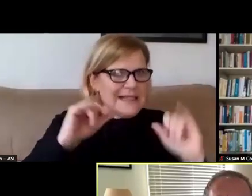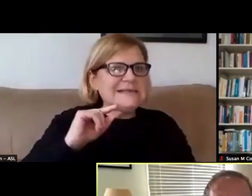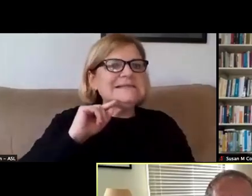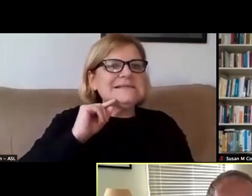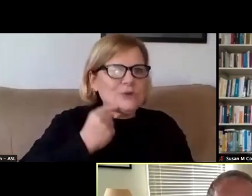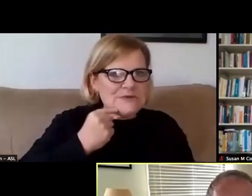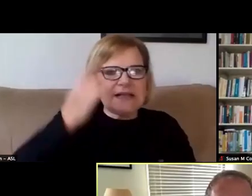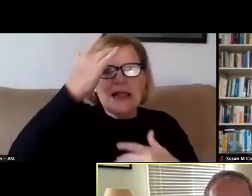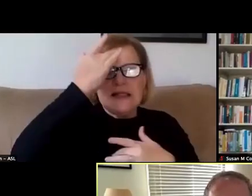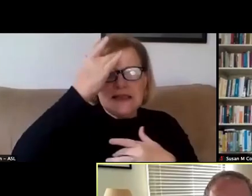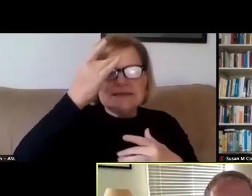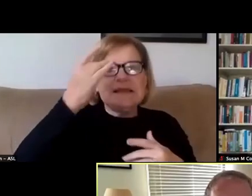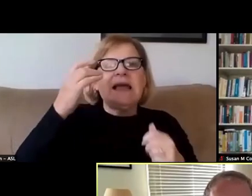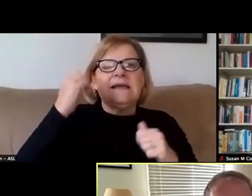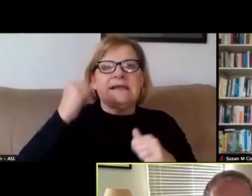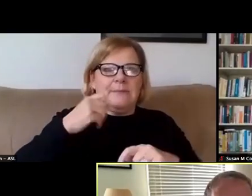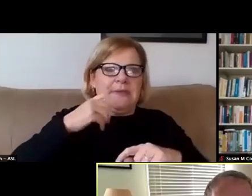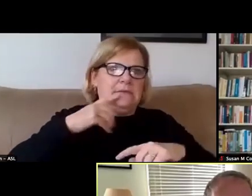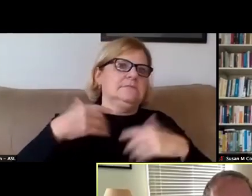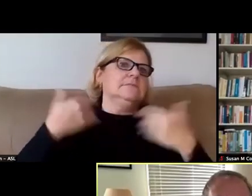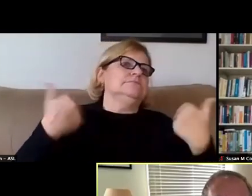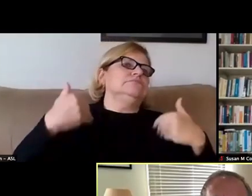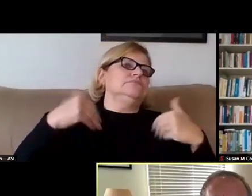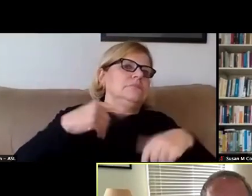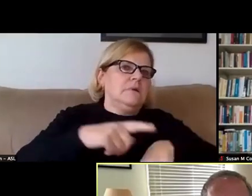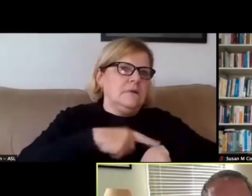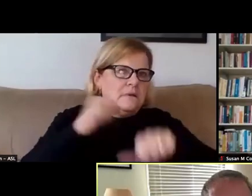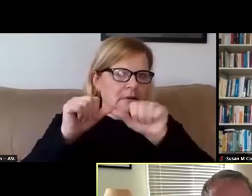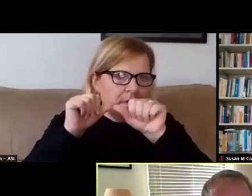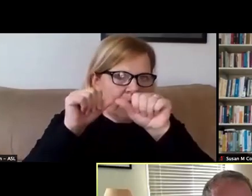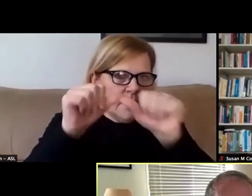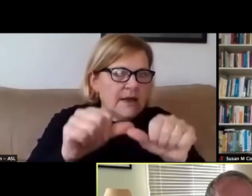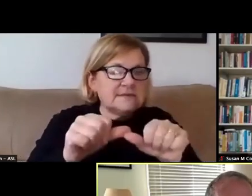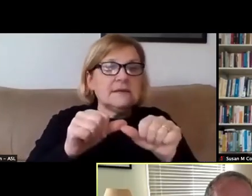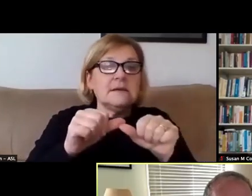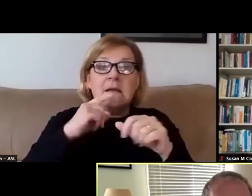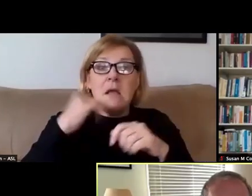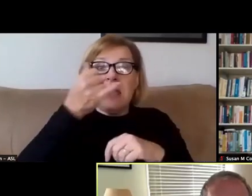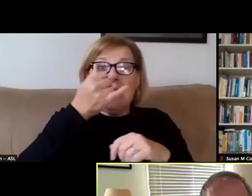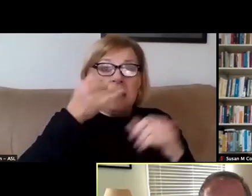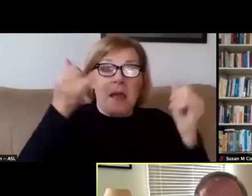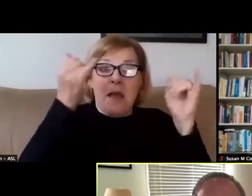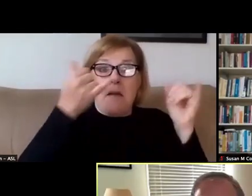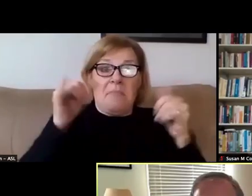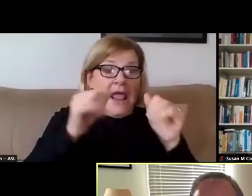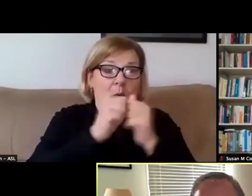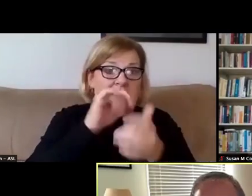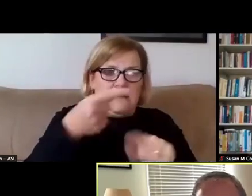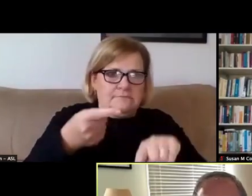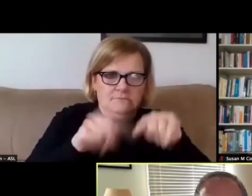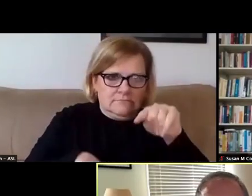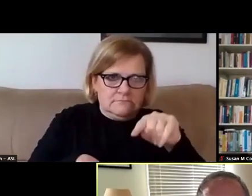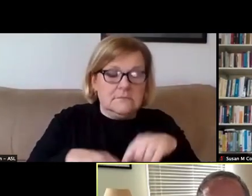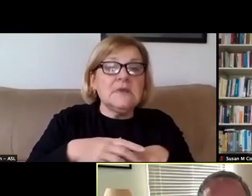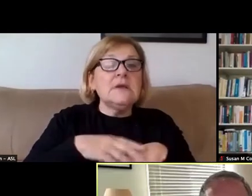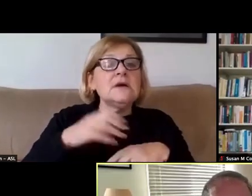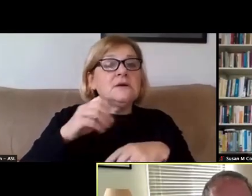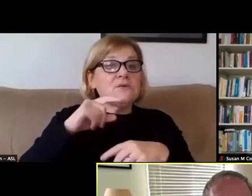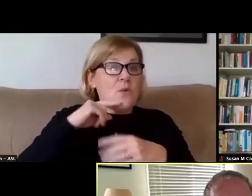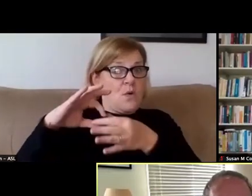It can be debilitating and its effects can be long lasting. So it's not to be trifled with. Also, we did not get uniform cooperation